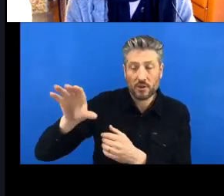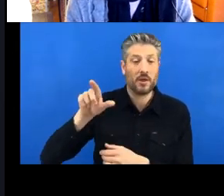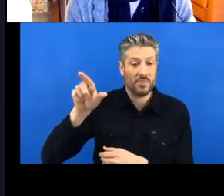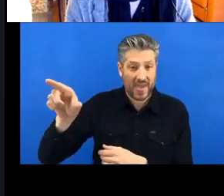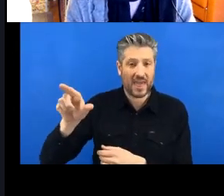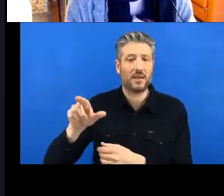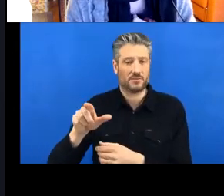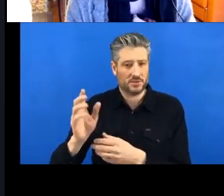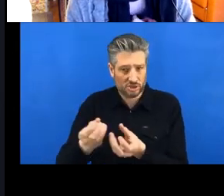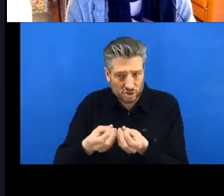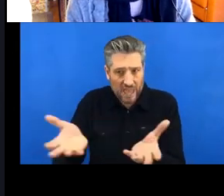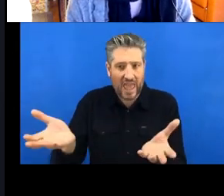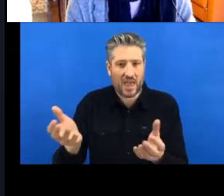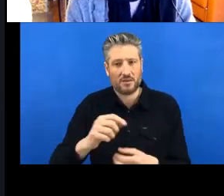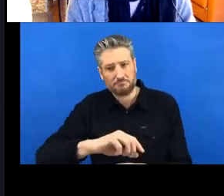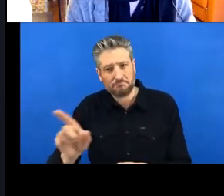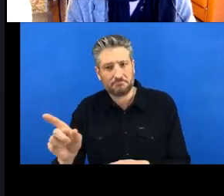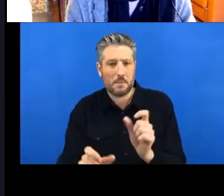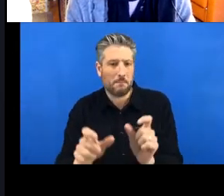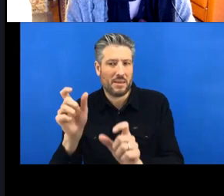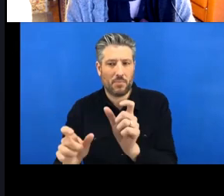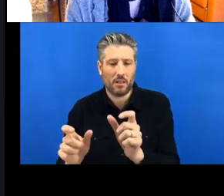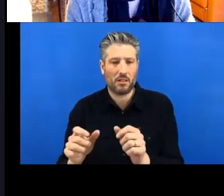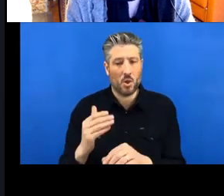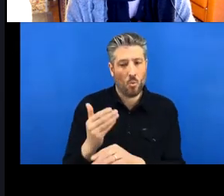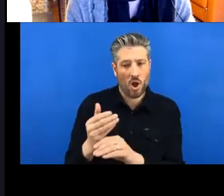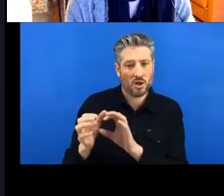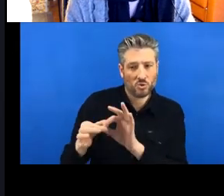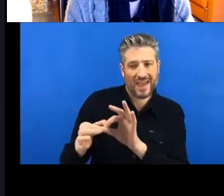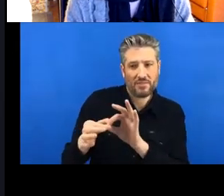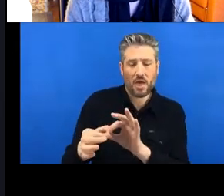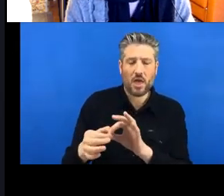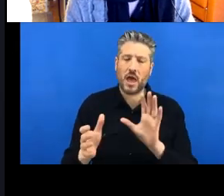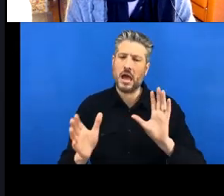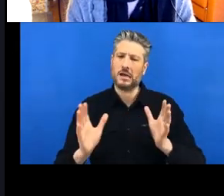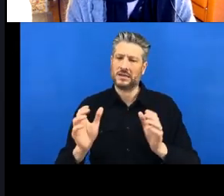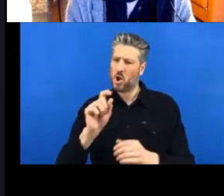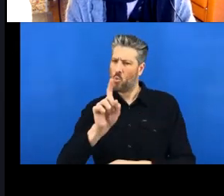It might not be the most ethical tech company out there, which might be a consideration. But the bottom line is, Git: version control system, GitHub is a cloud-based hosting service.